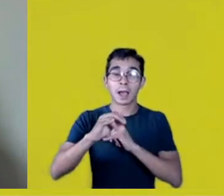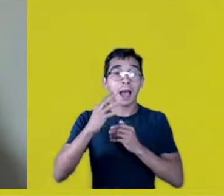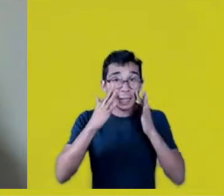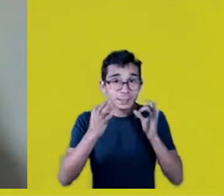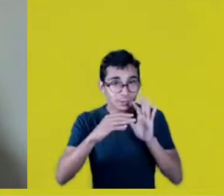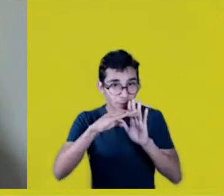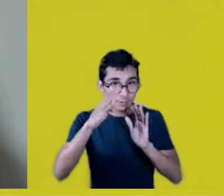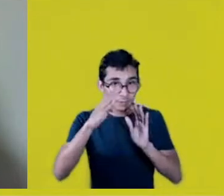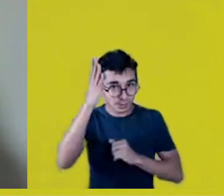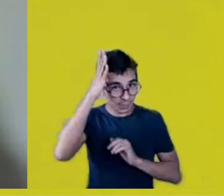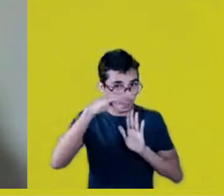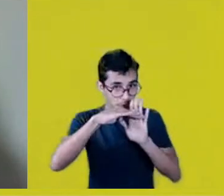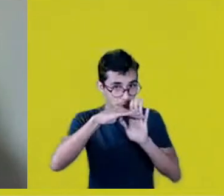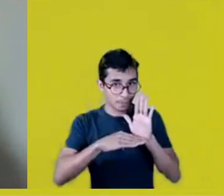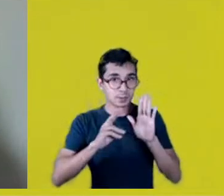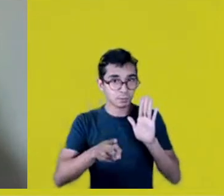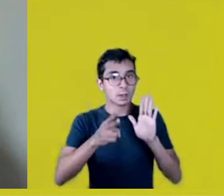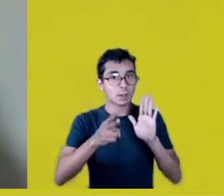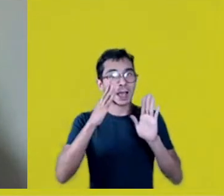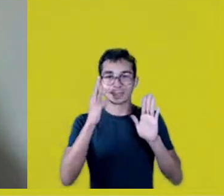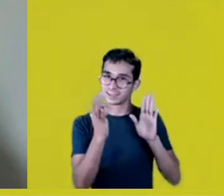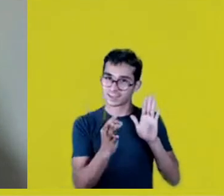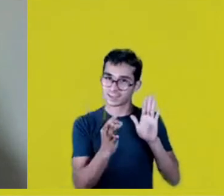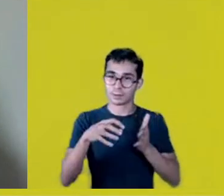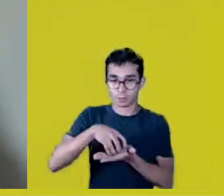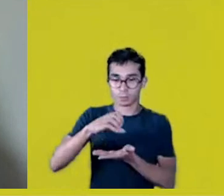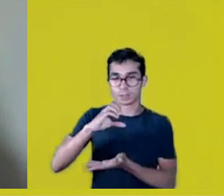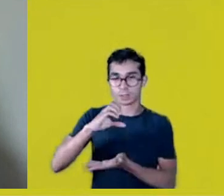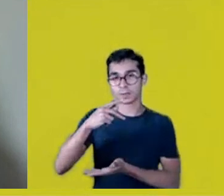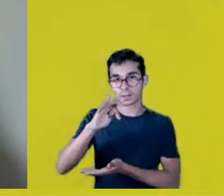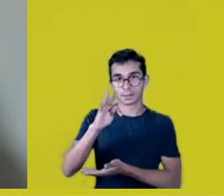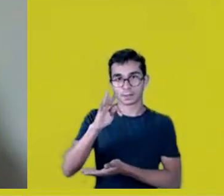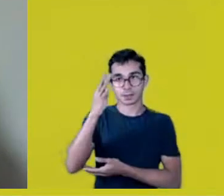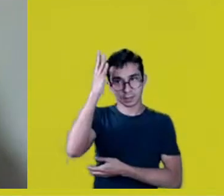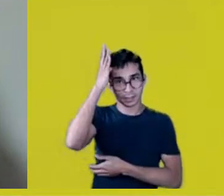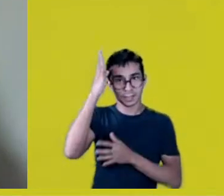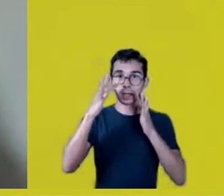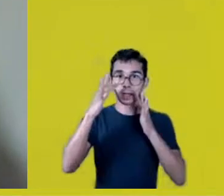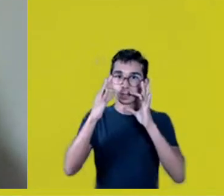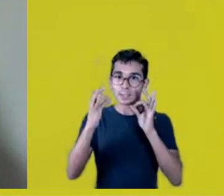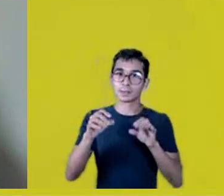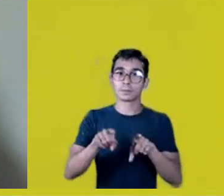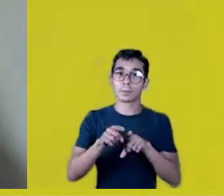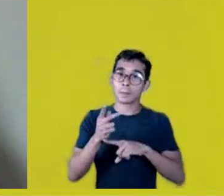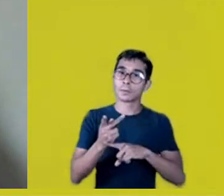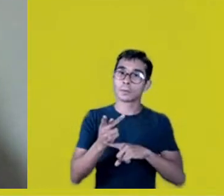especially here at CPT/Sesc through our webpage and YouTube.